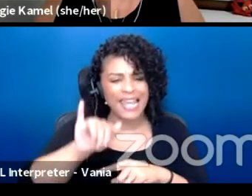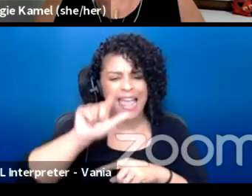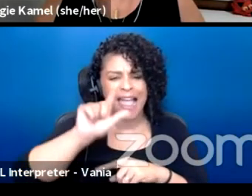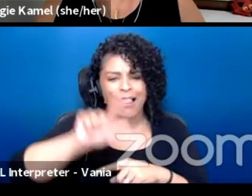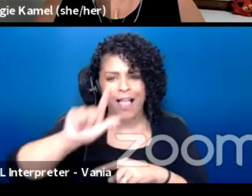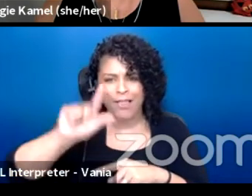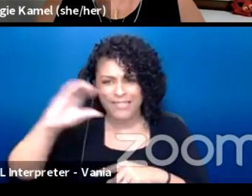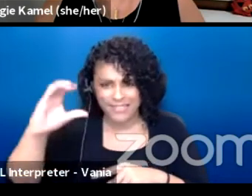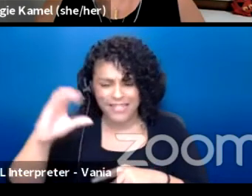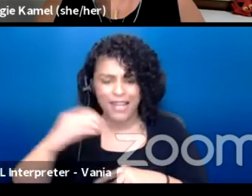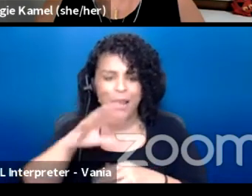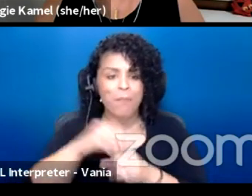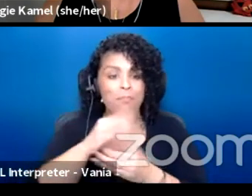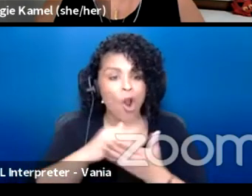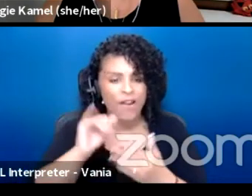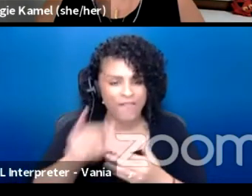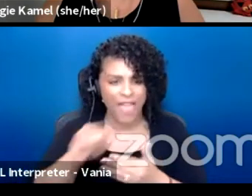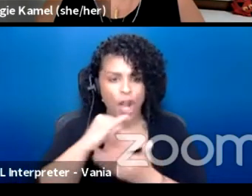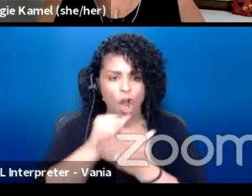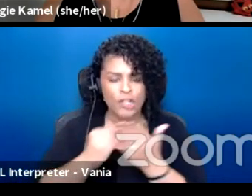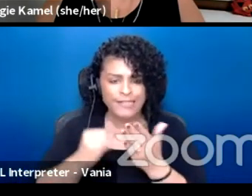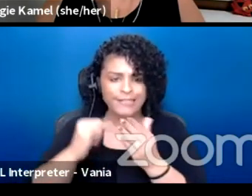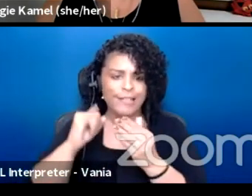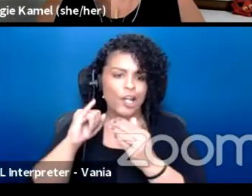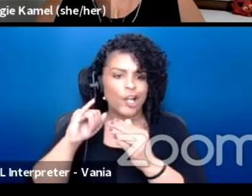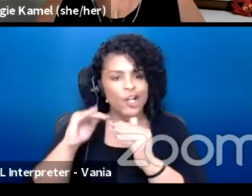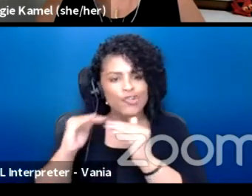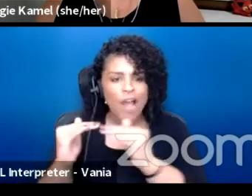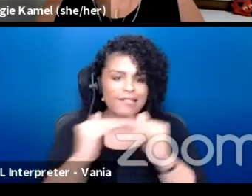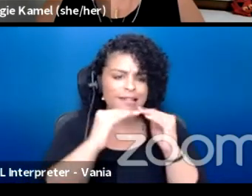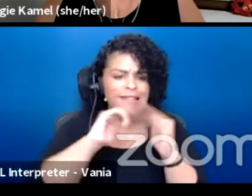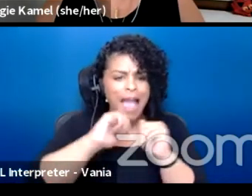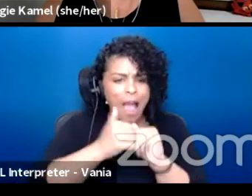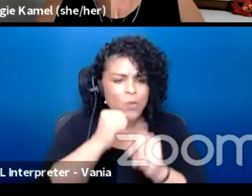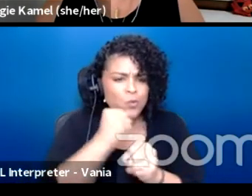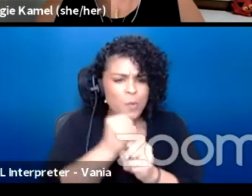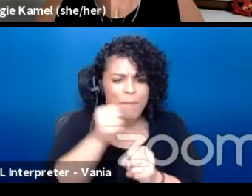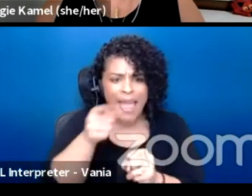is artistic justice and how to make the arts more equitable